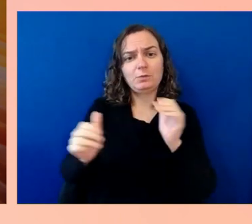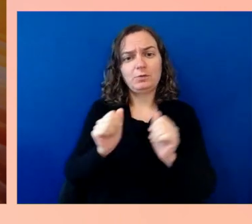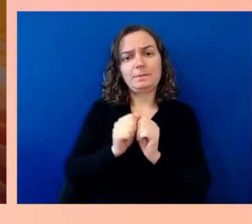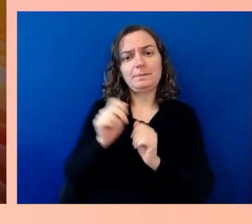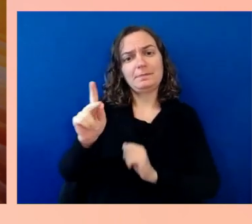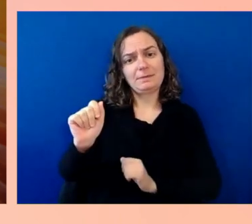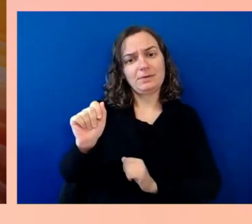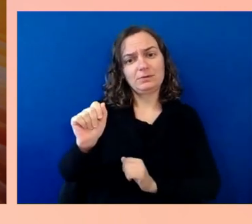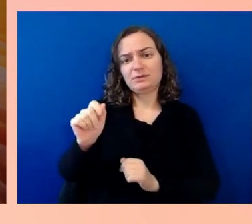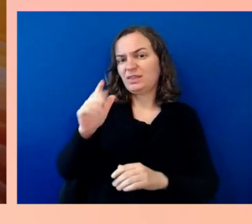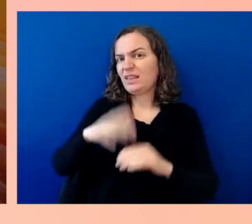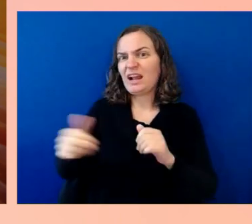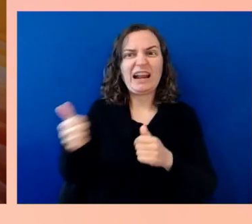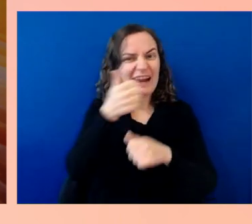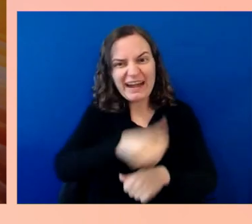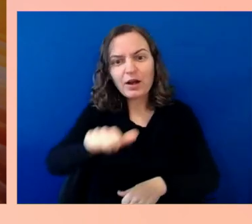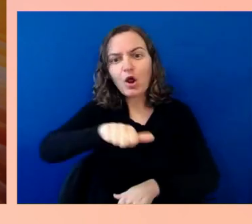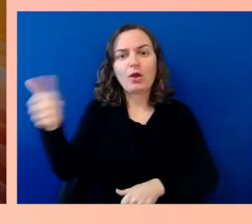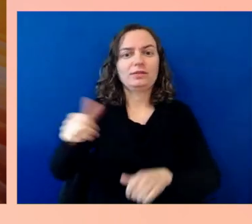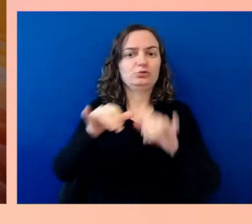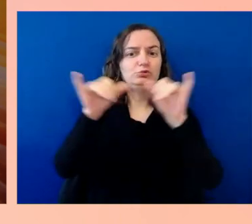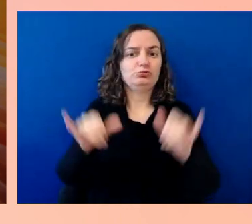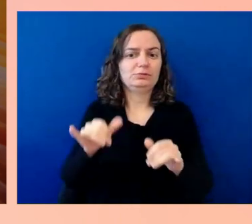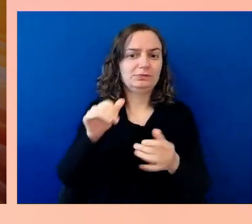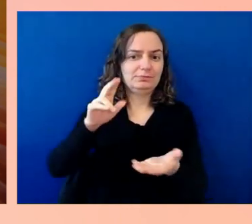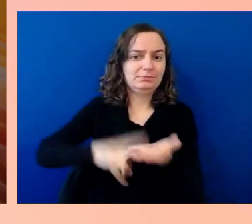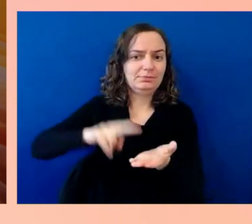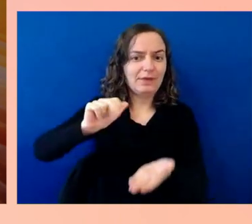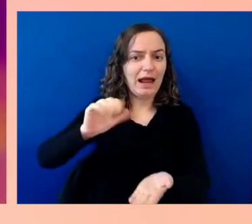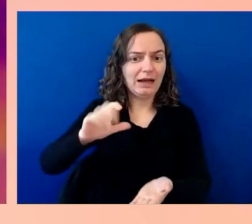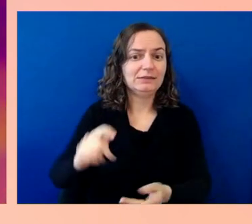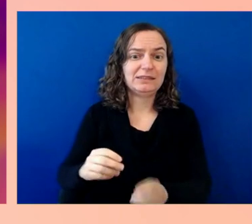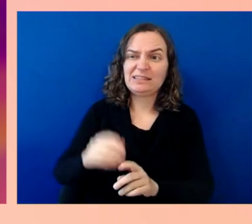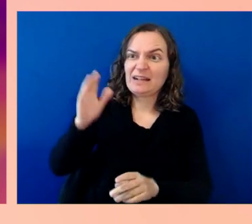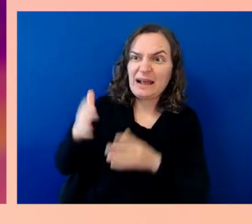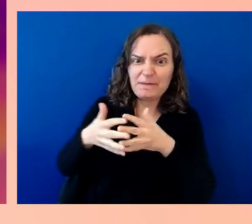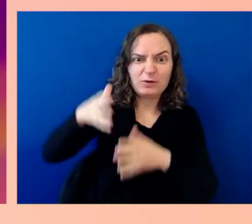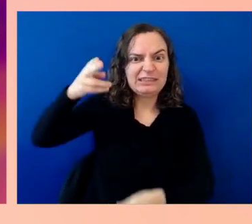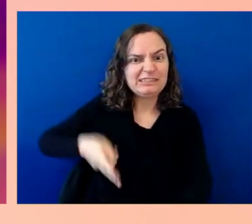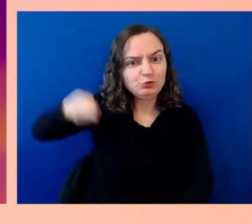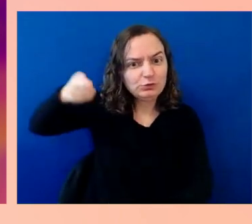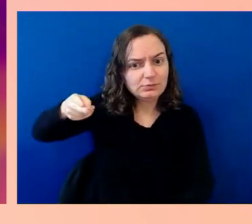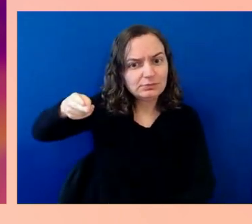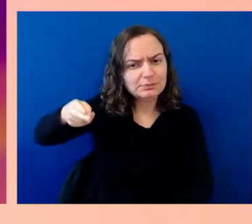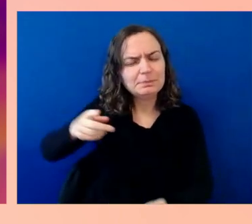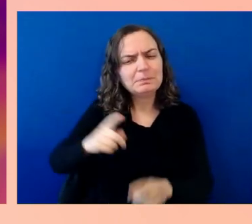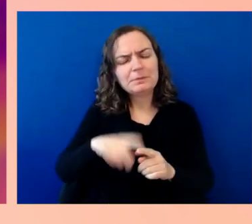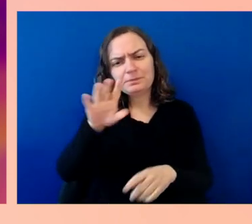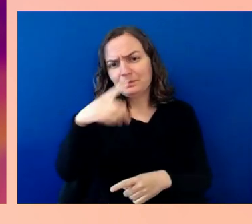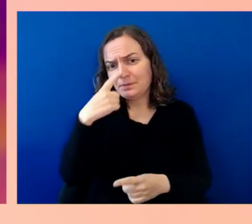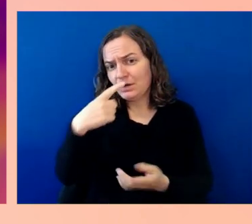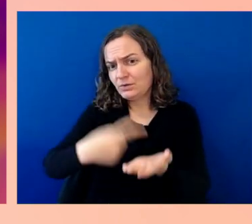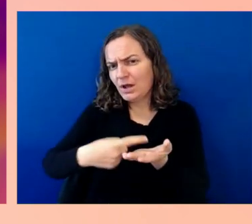But can you talk to us a little bit about how you approach that and what you see as the important accomplishments in